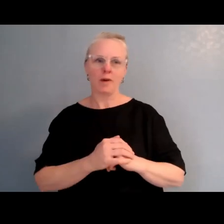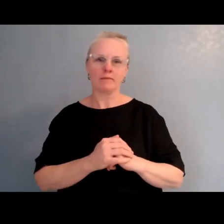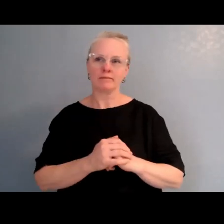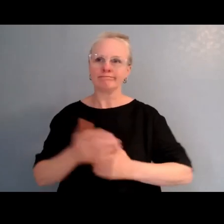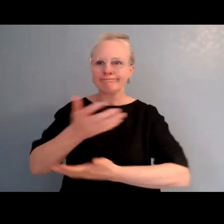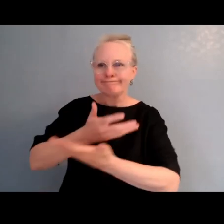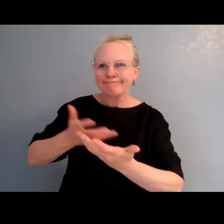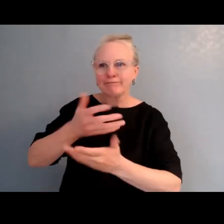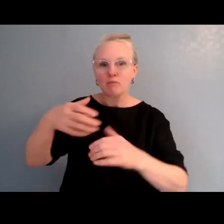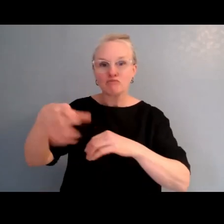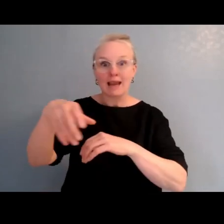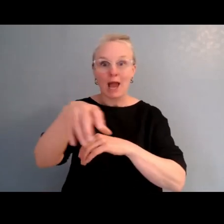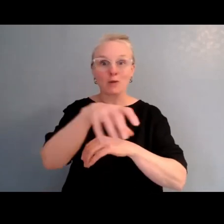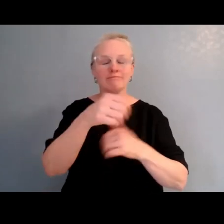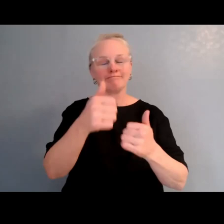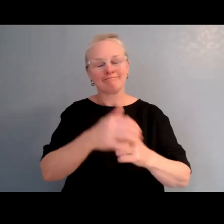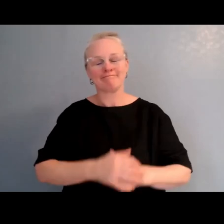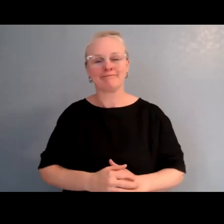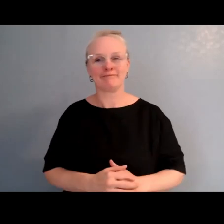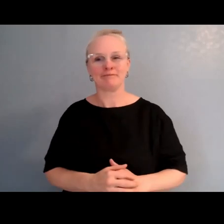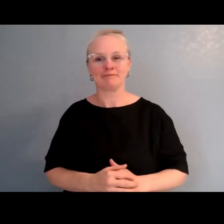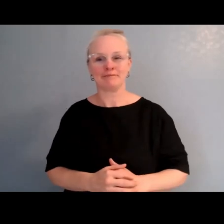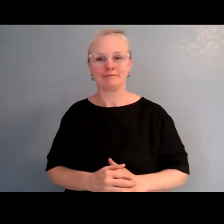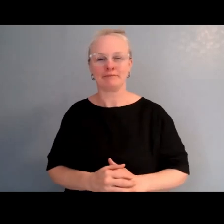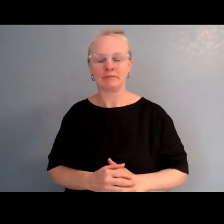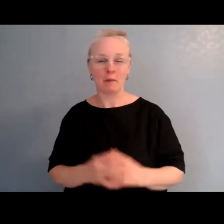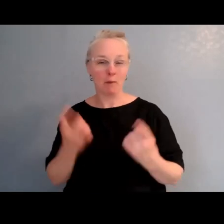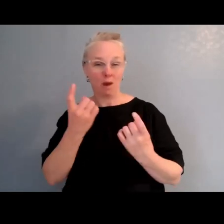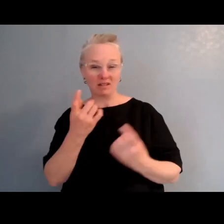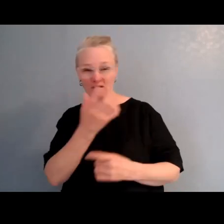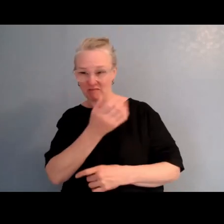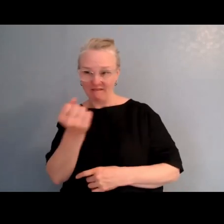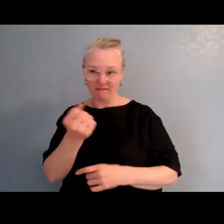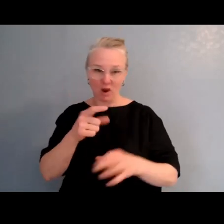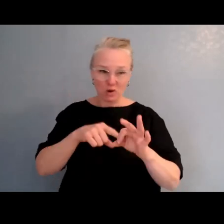I'm just wondering if there's some questions. I know that we have some in our group,